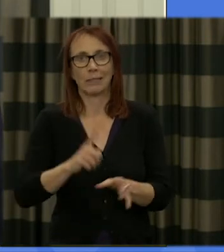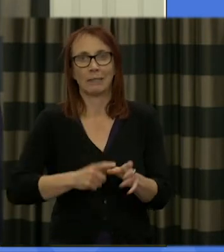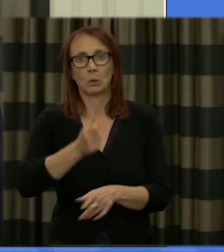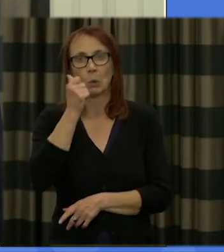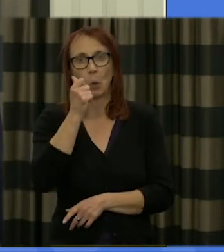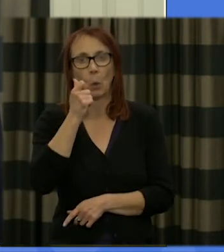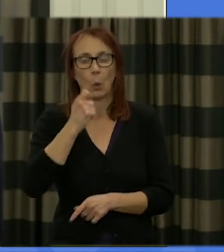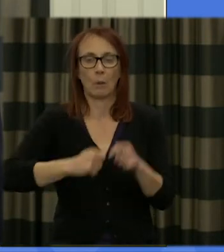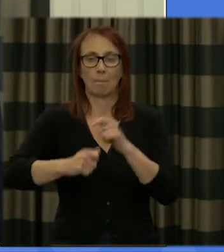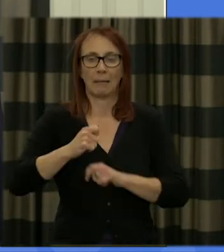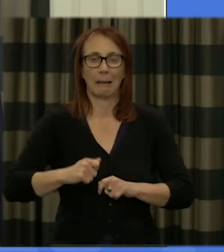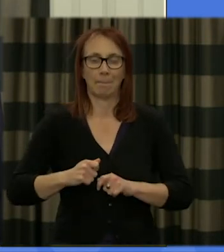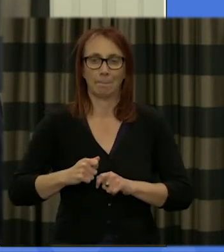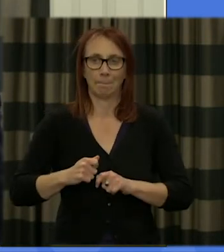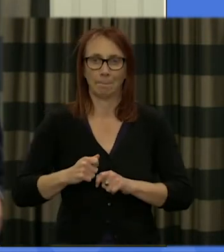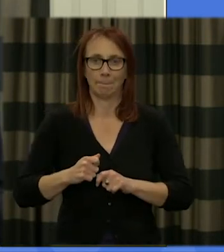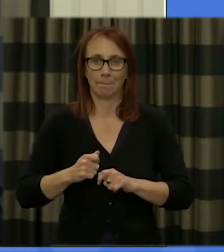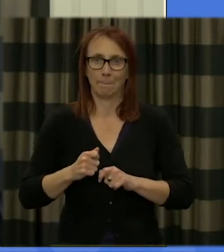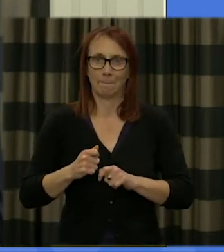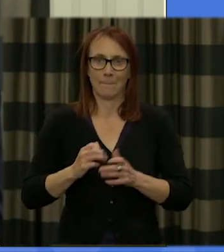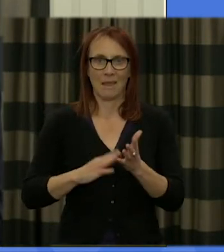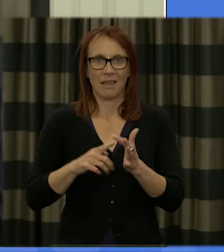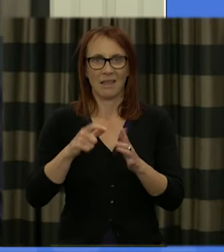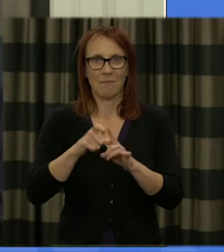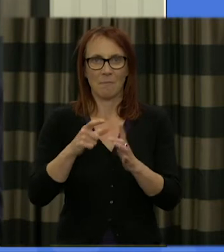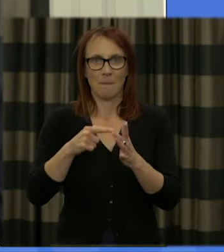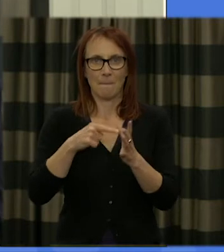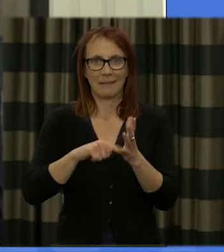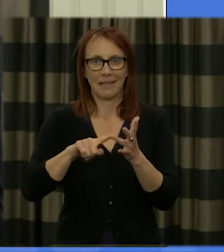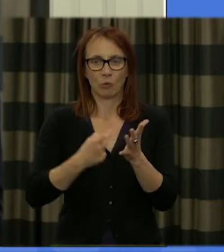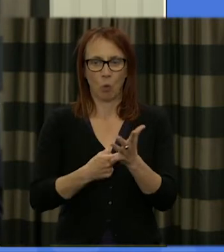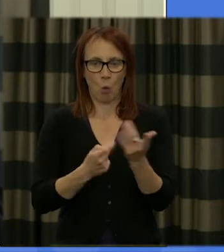what's called a mediator so I know were in a world which recognizes complexity